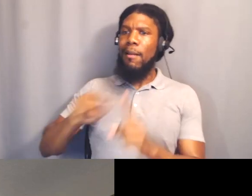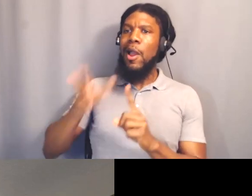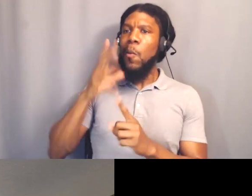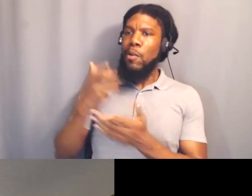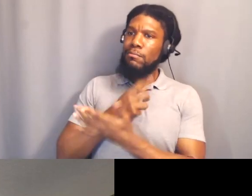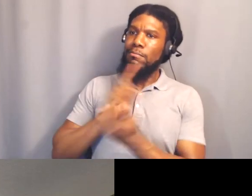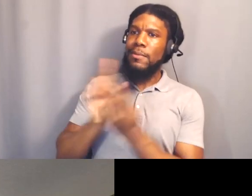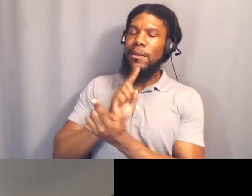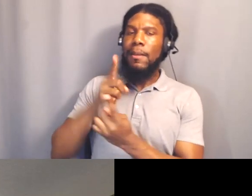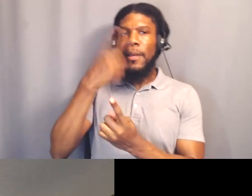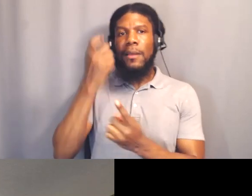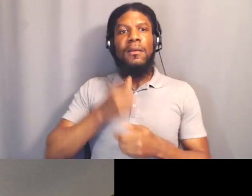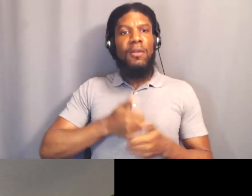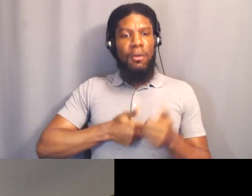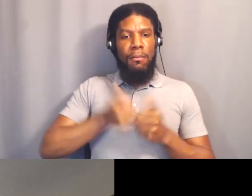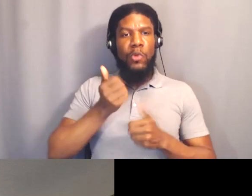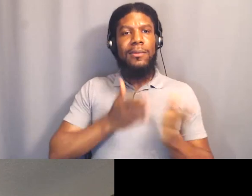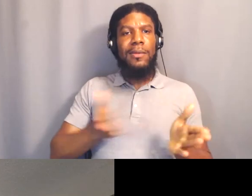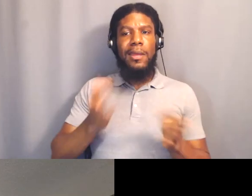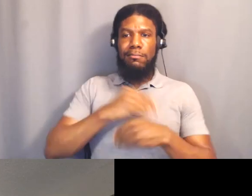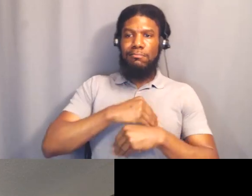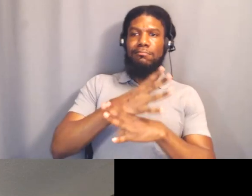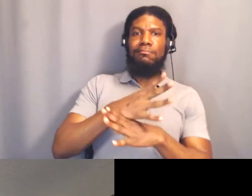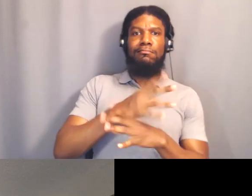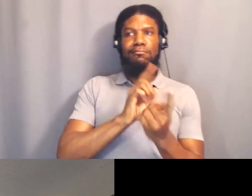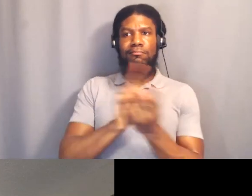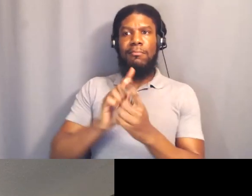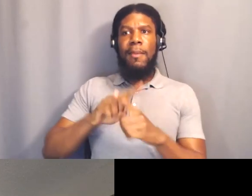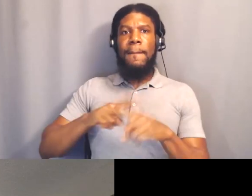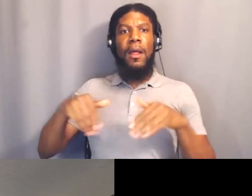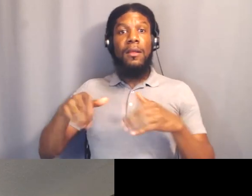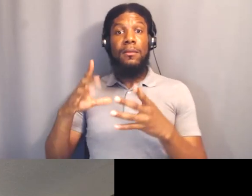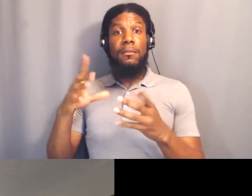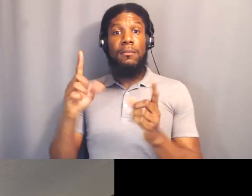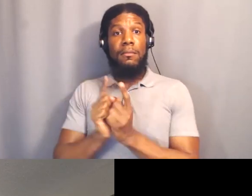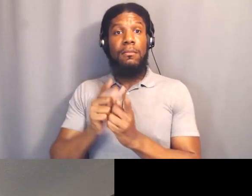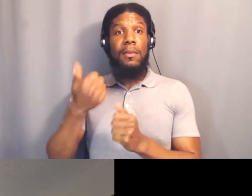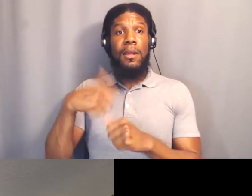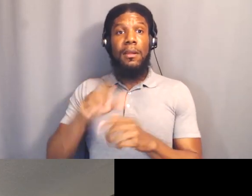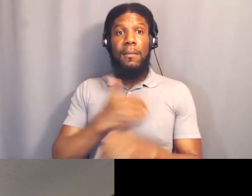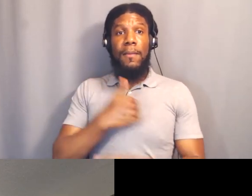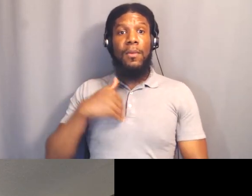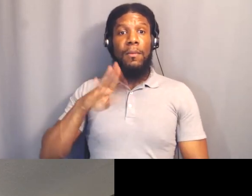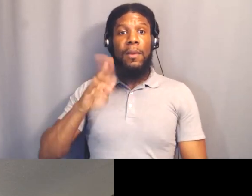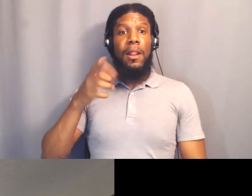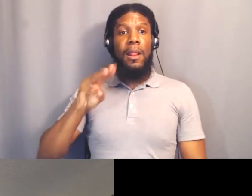and so I haven't actually met any members of BLM Toronto. Well, when you do tell them all I said, hello.